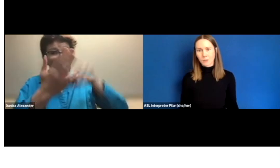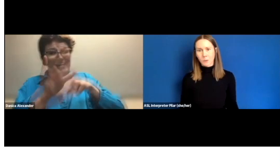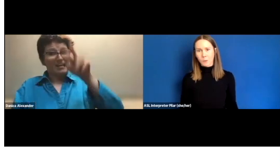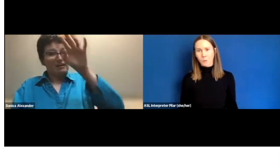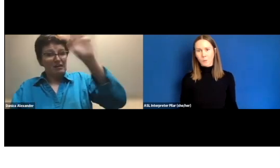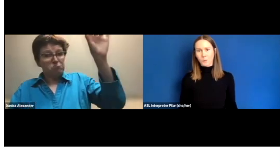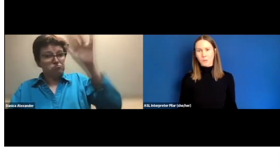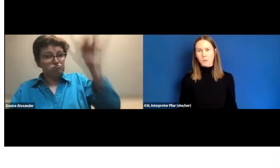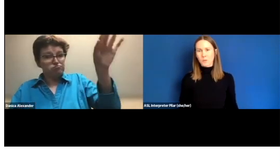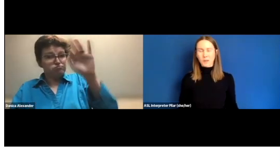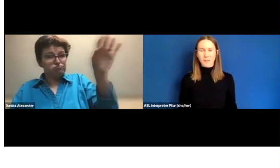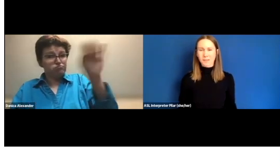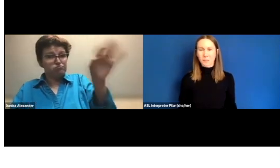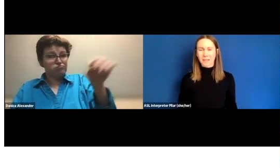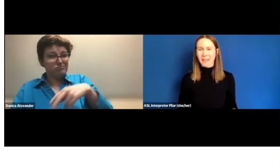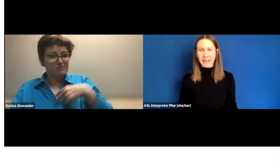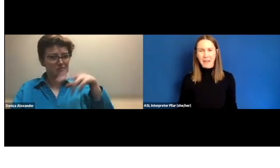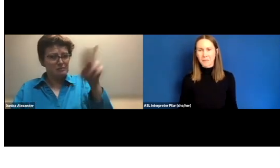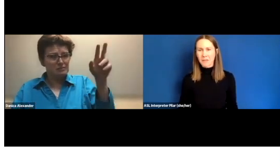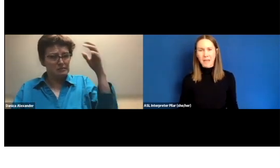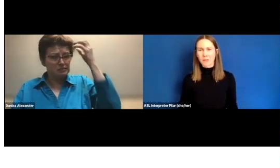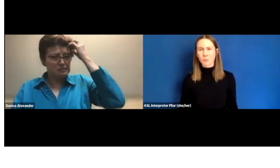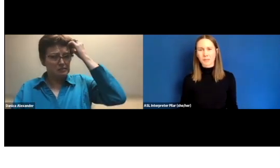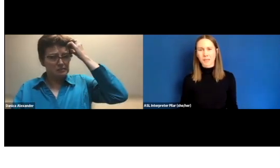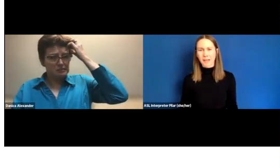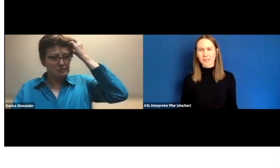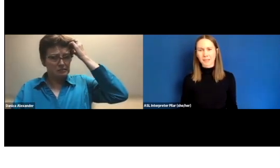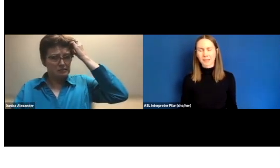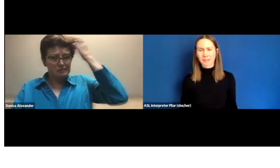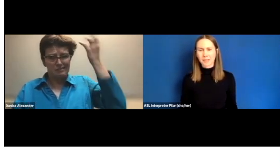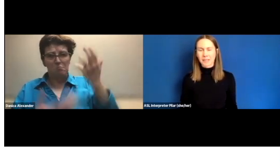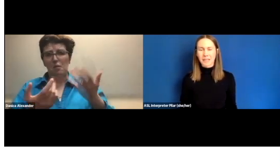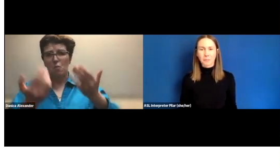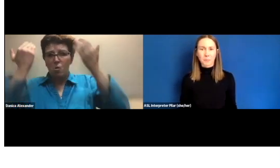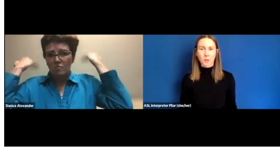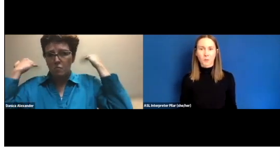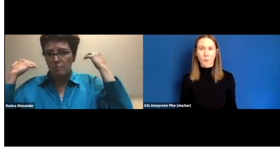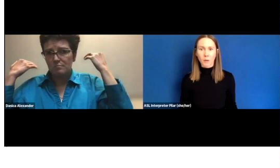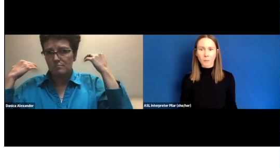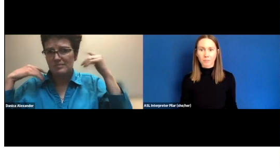So, when you've got something heavy, heavy with text, it might be overwhelming,